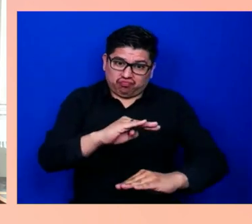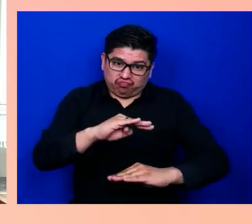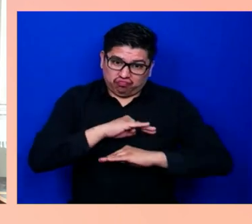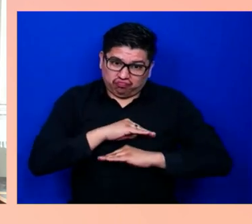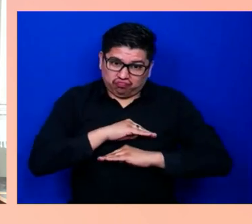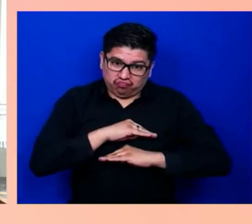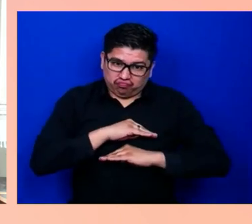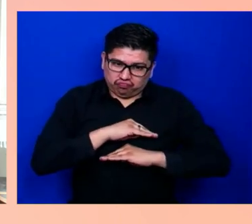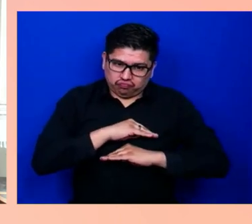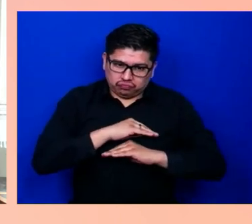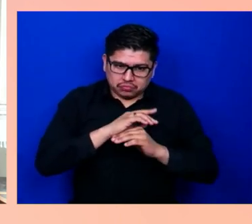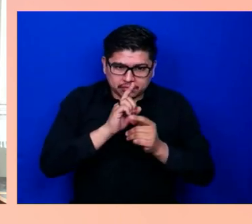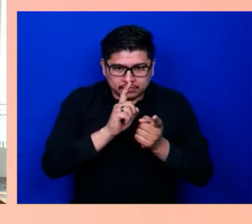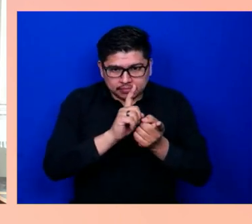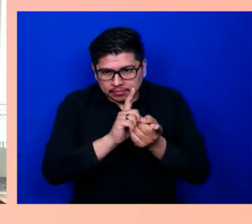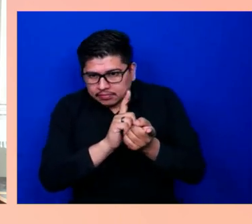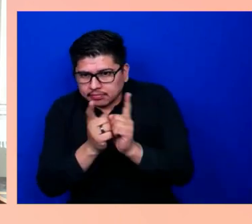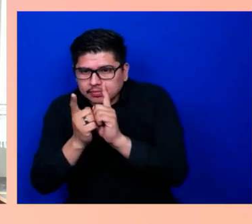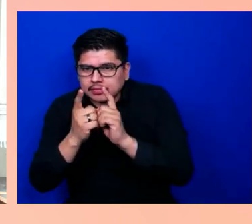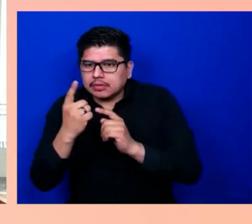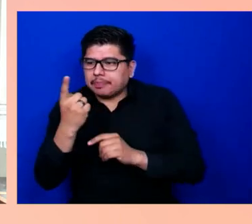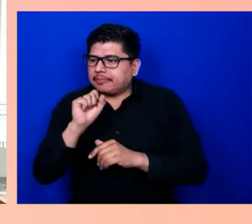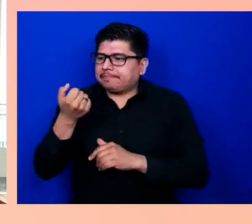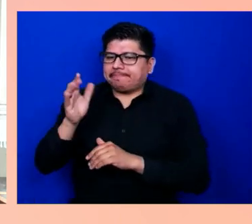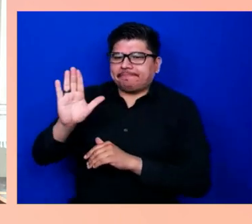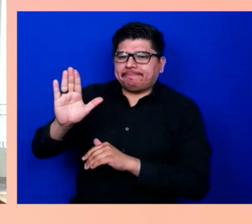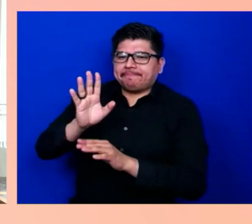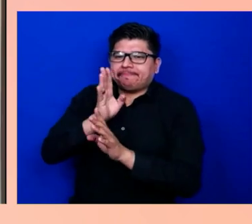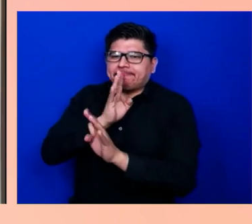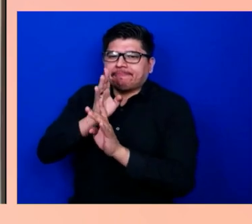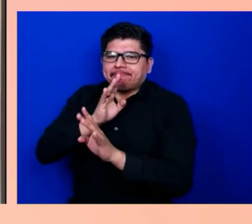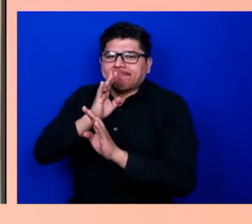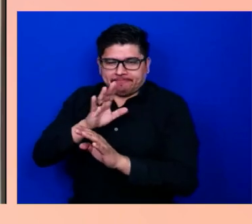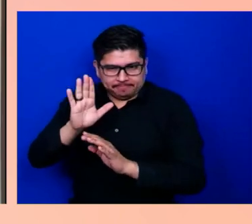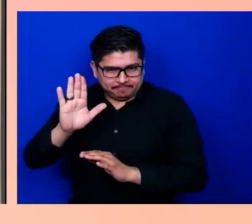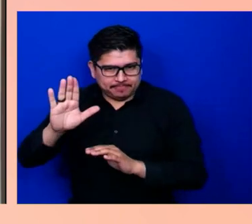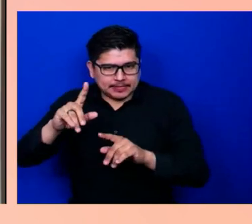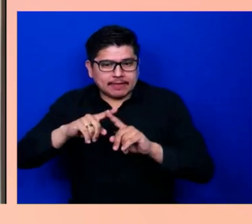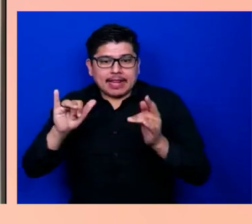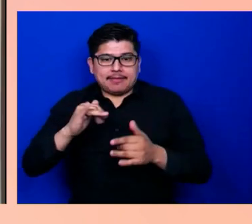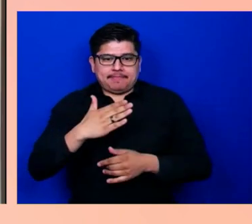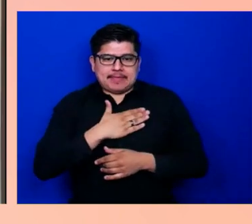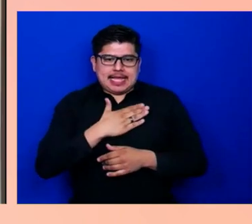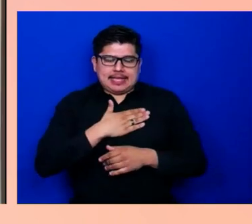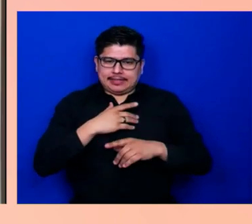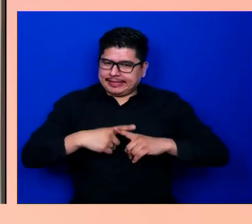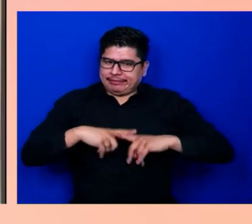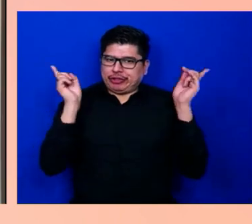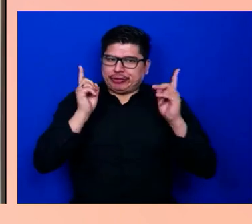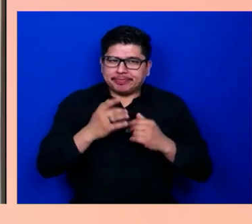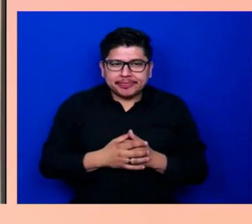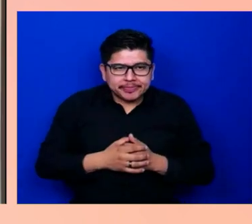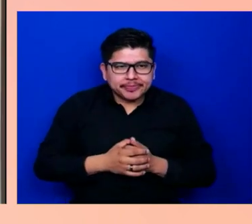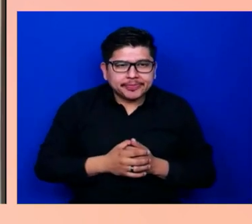someone's speech deficits like my own. Hi, I'm Polly Dawkins, Executive Director of